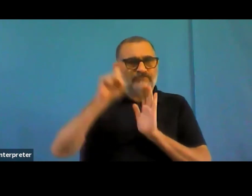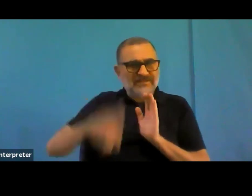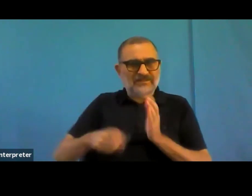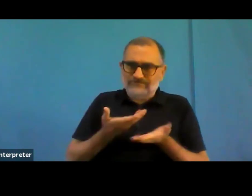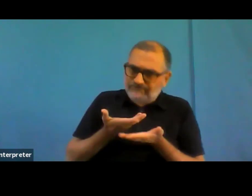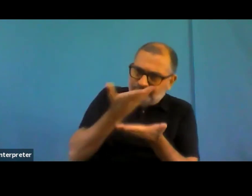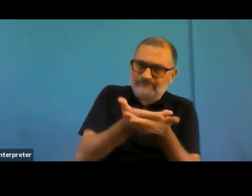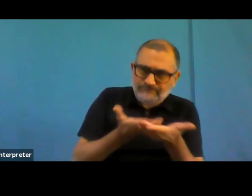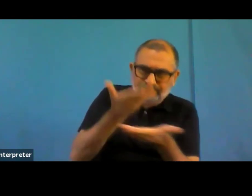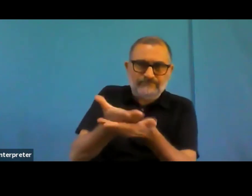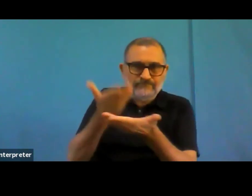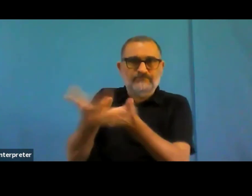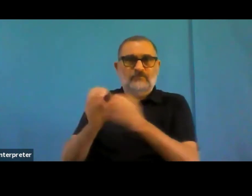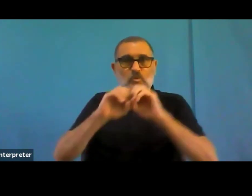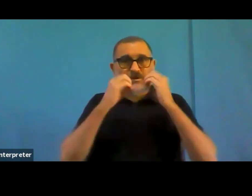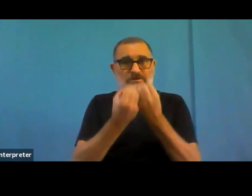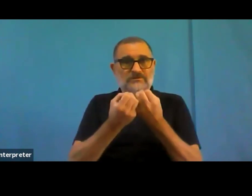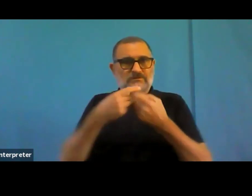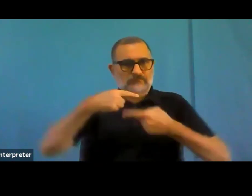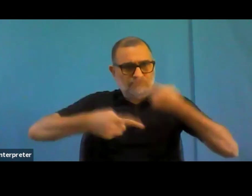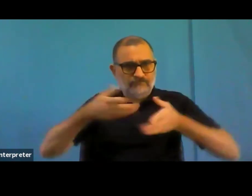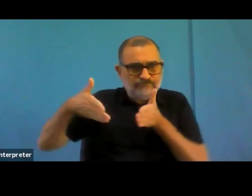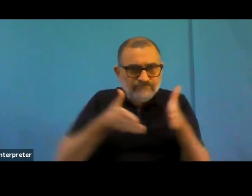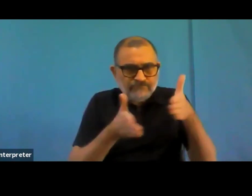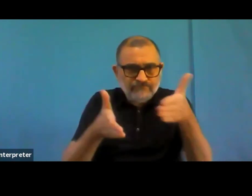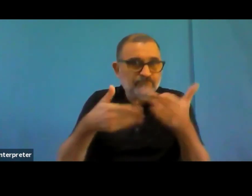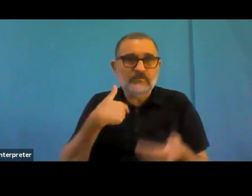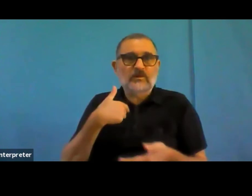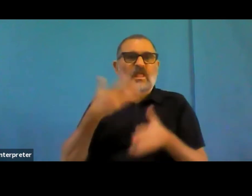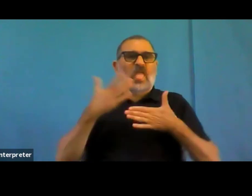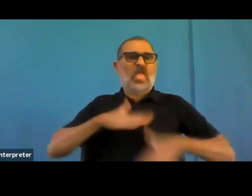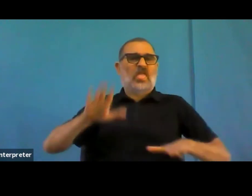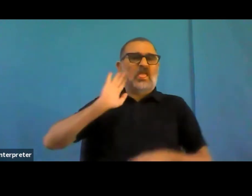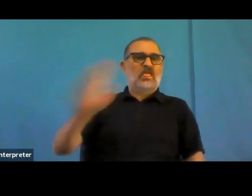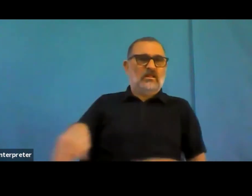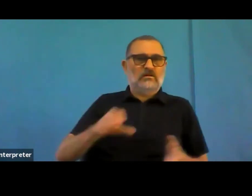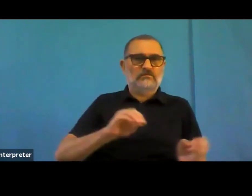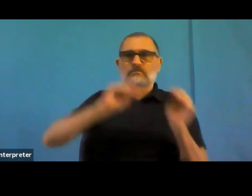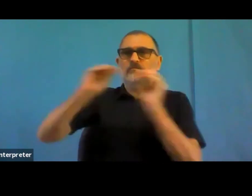So that is I think it's a very, very important point and something we need to consider how